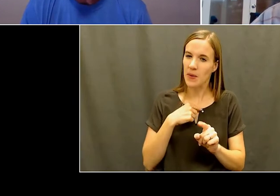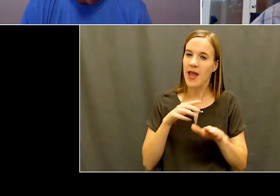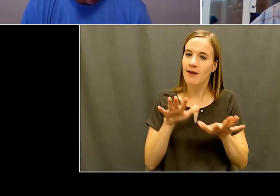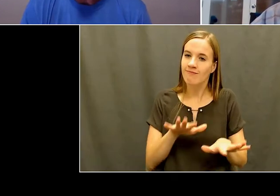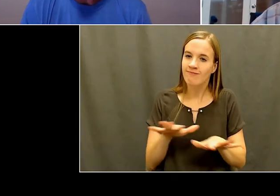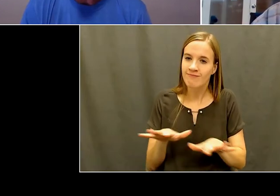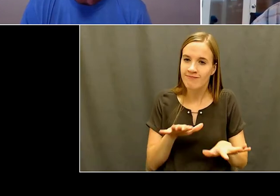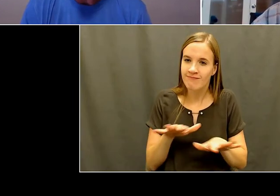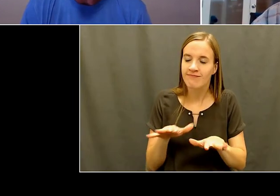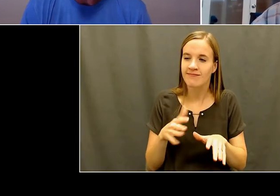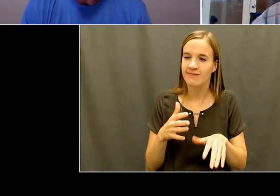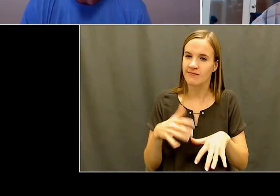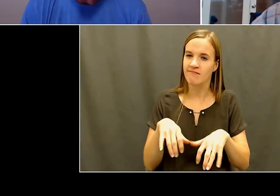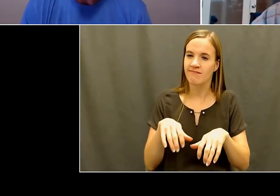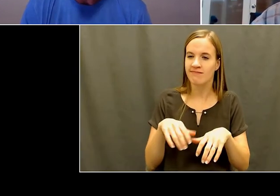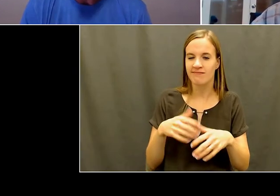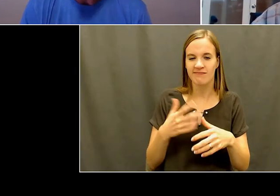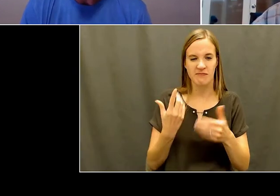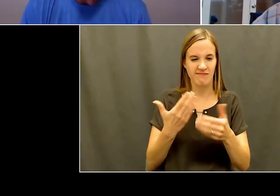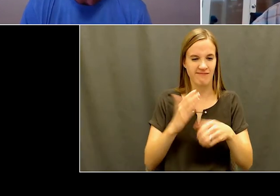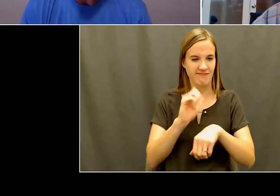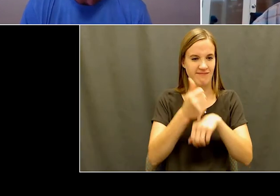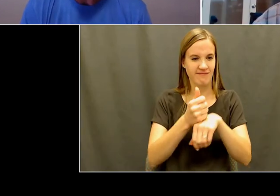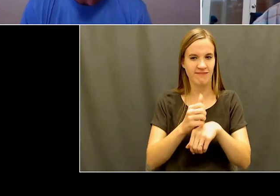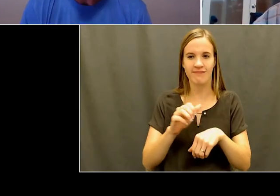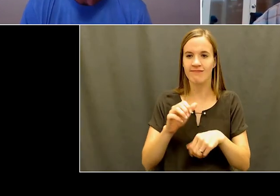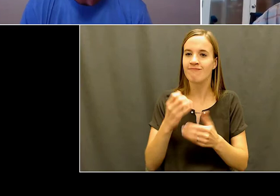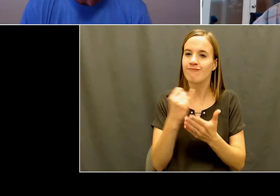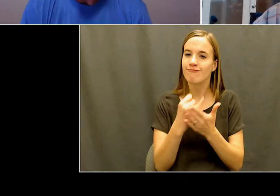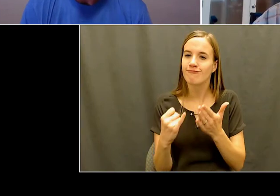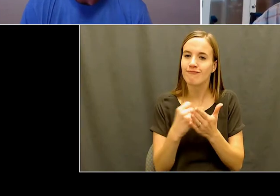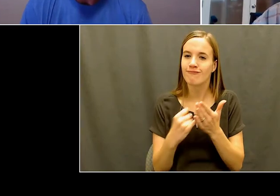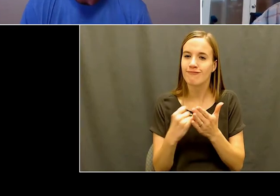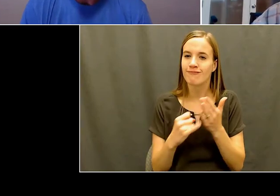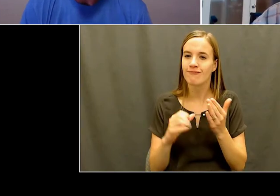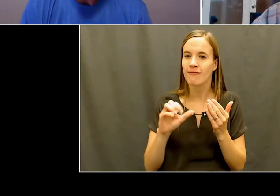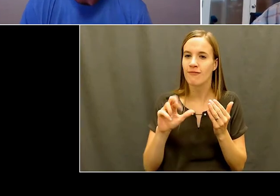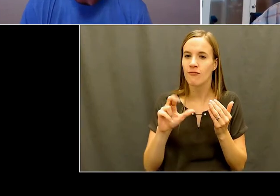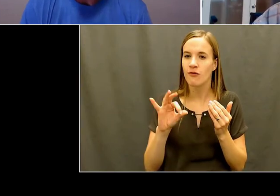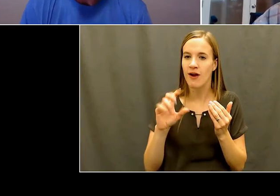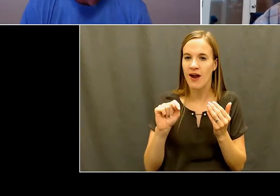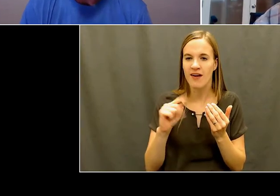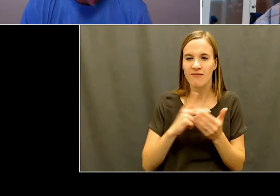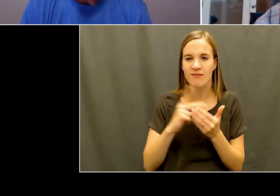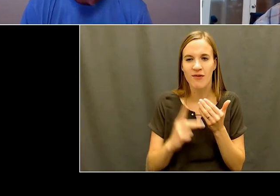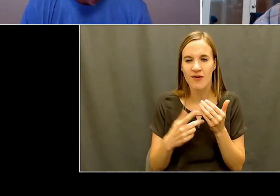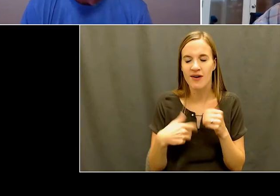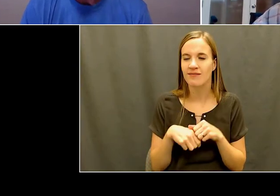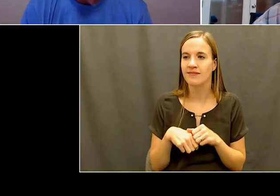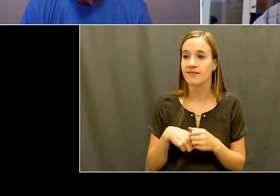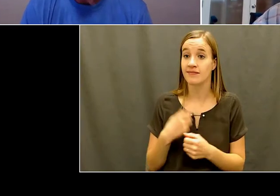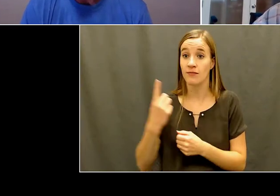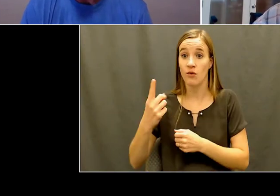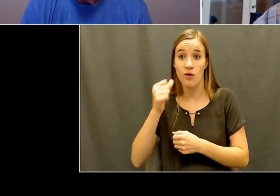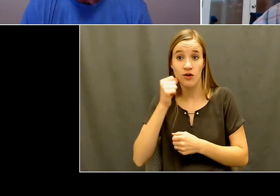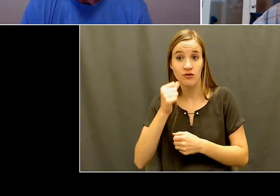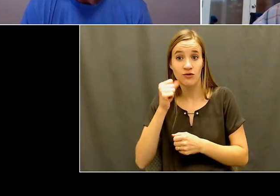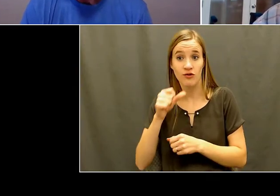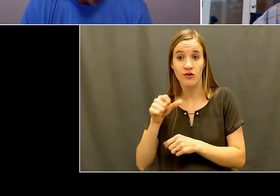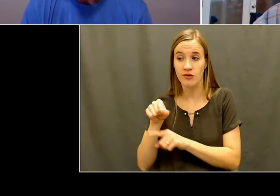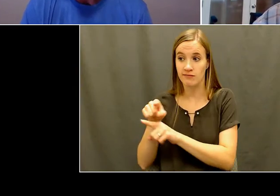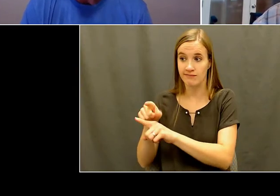in with no arms, and all she had was like a fin and she was